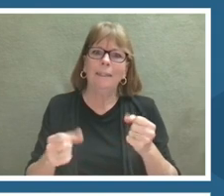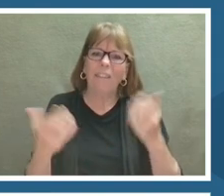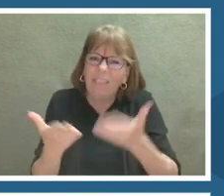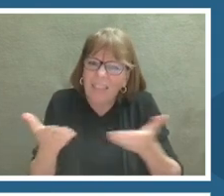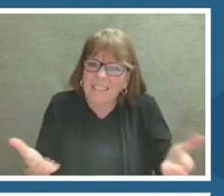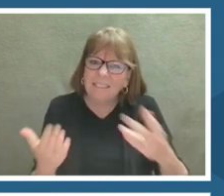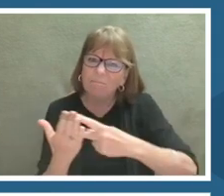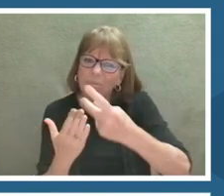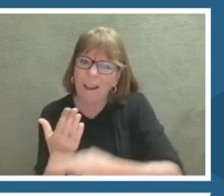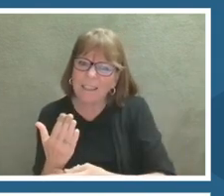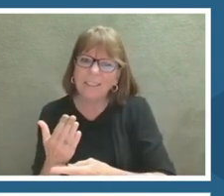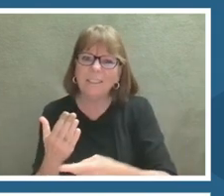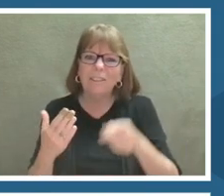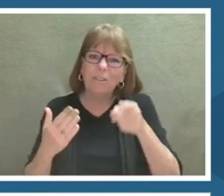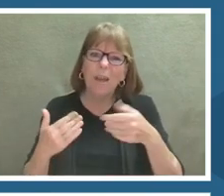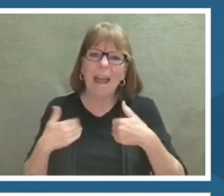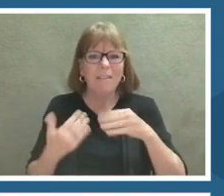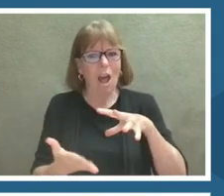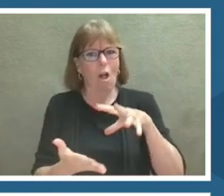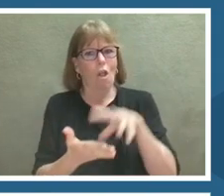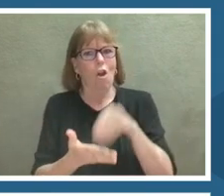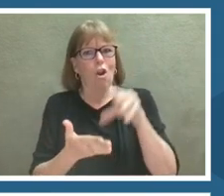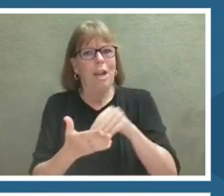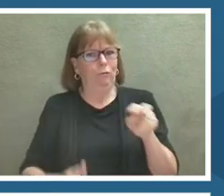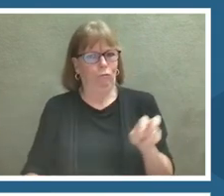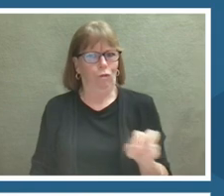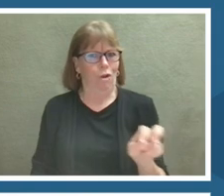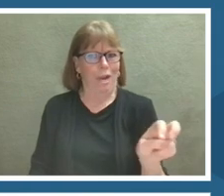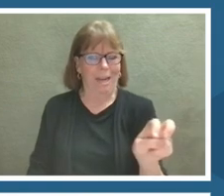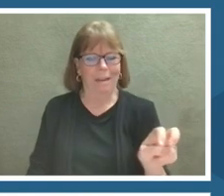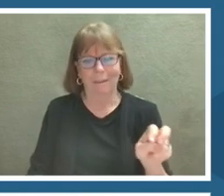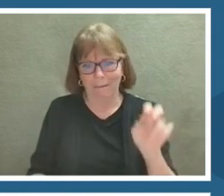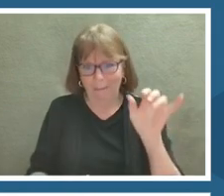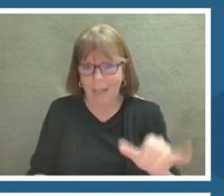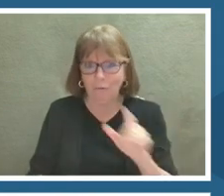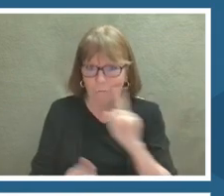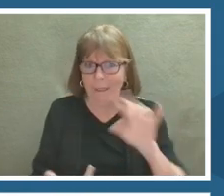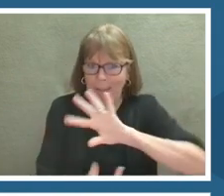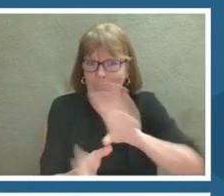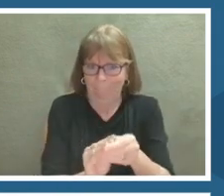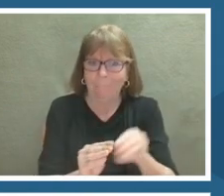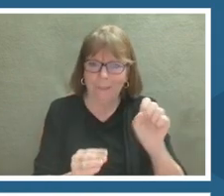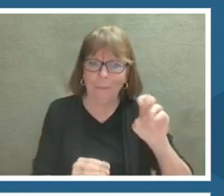you all experienced. In the next slide, how do we tell their stories?